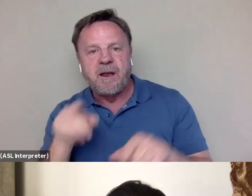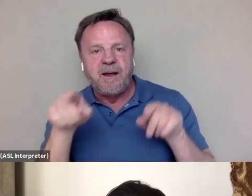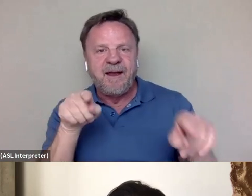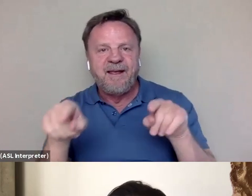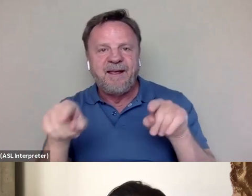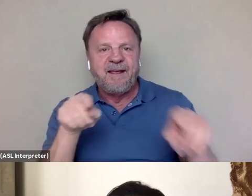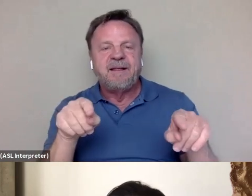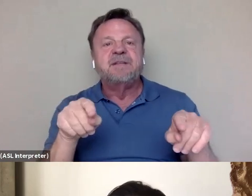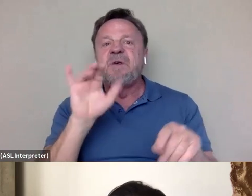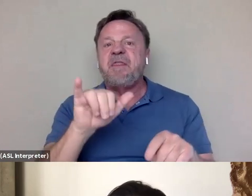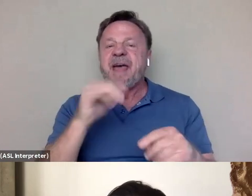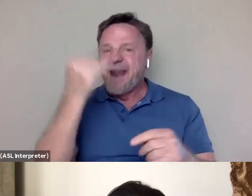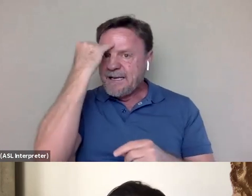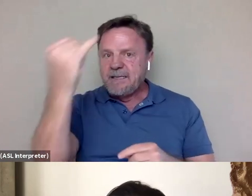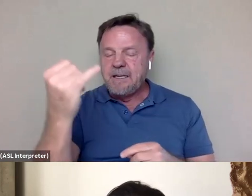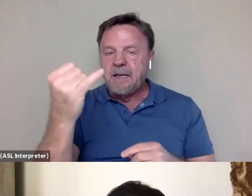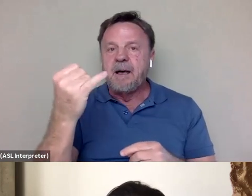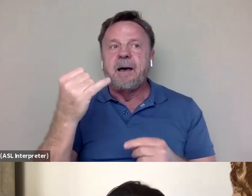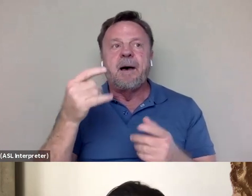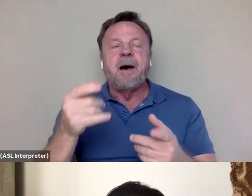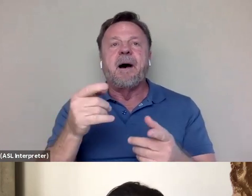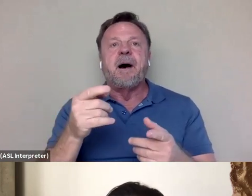And so that relationship, that idea of being of both,